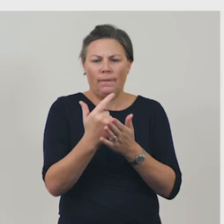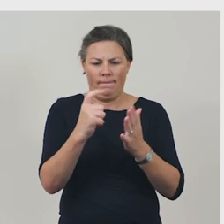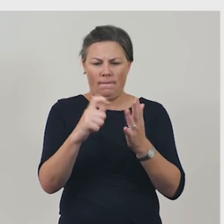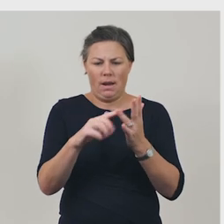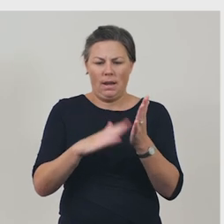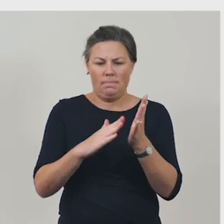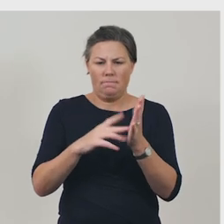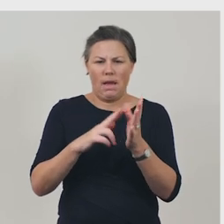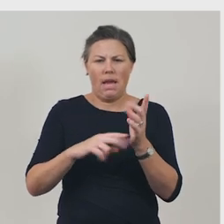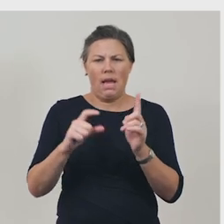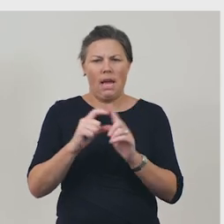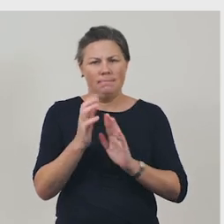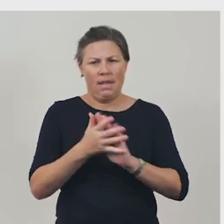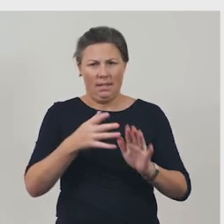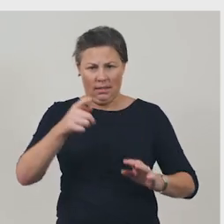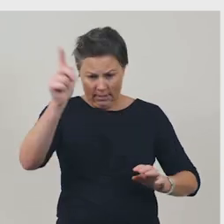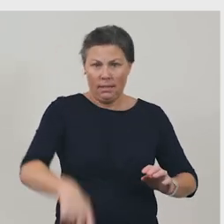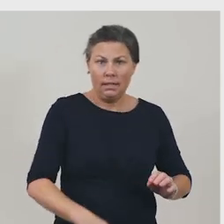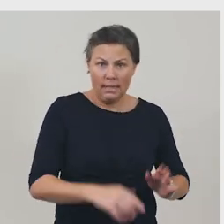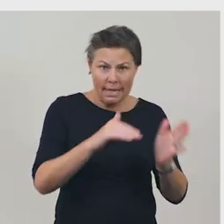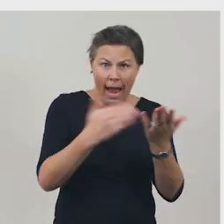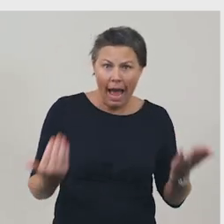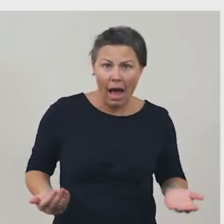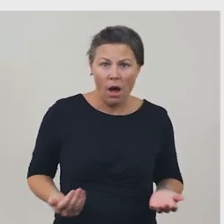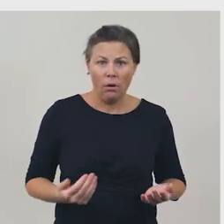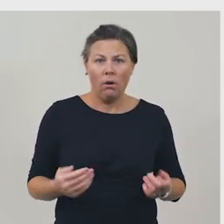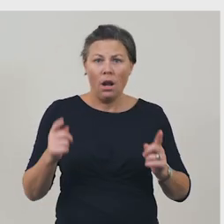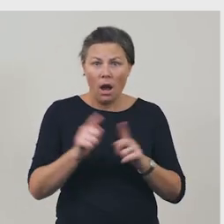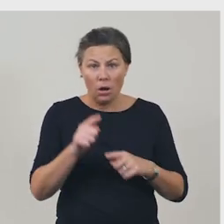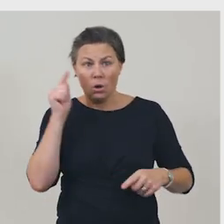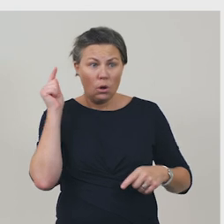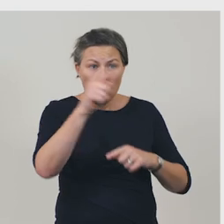which is a persuasive device. Things like ‘Go to the Ginkis shop now',